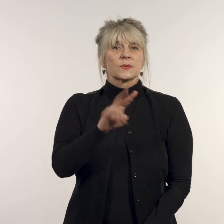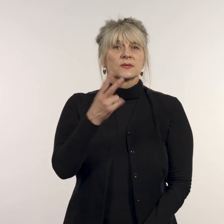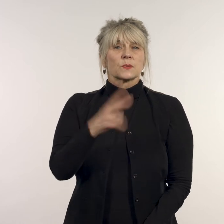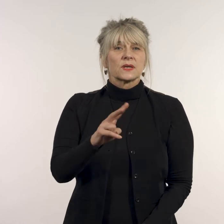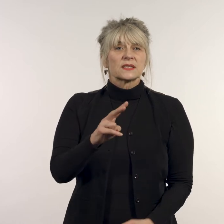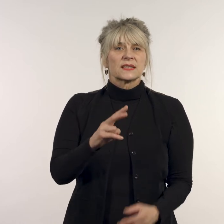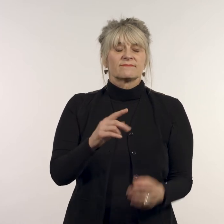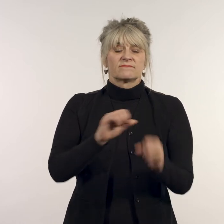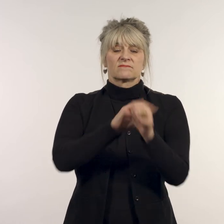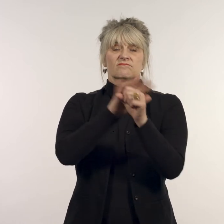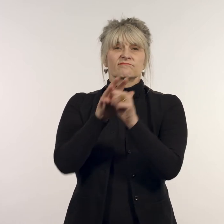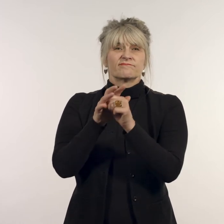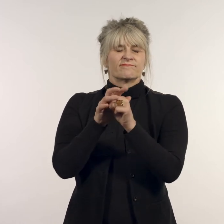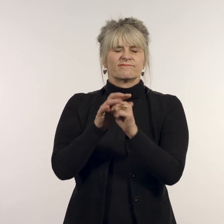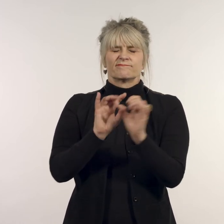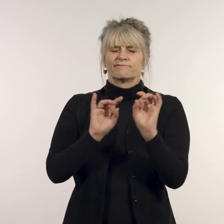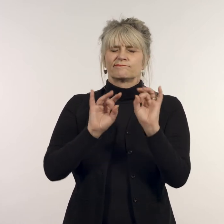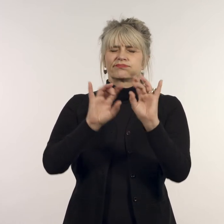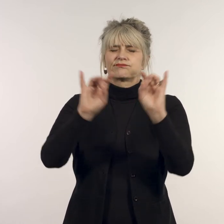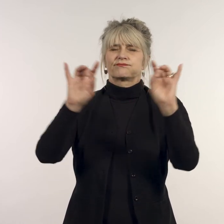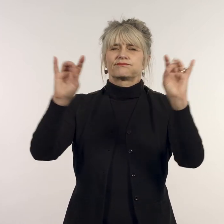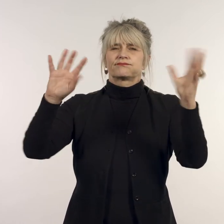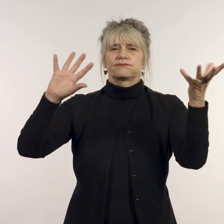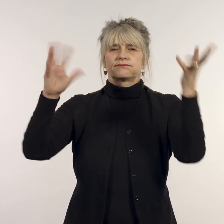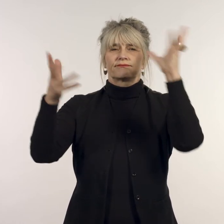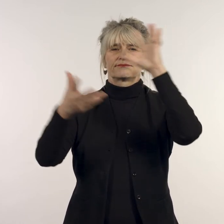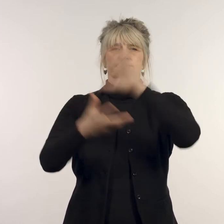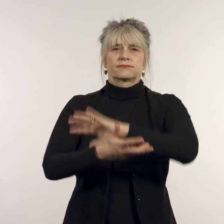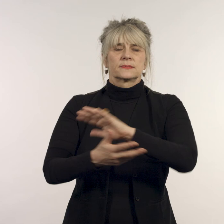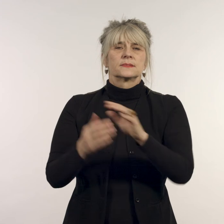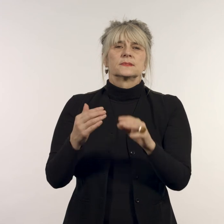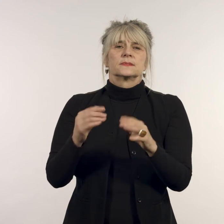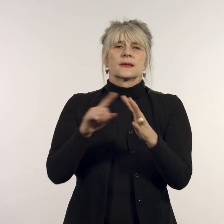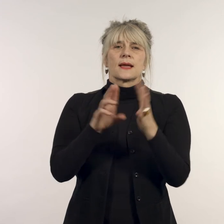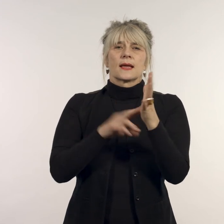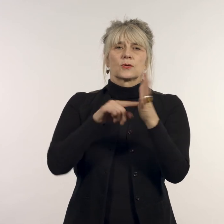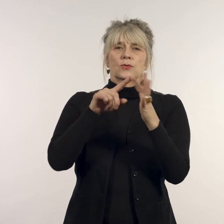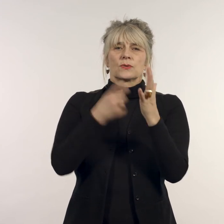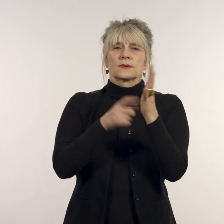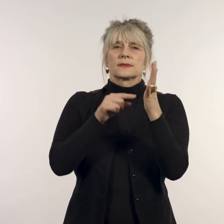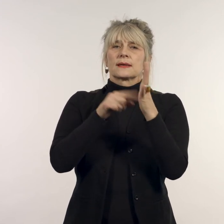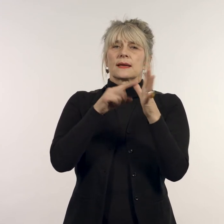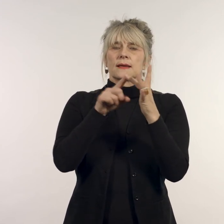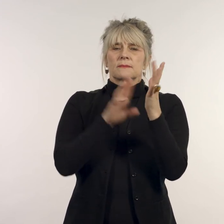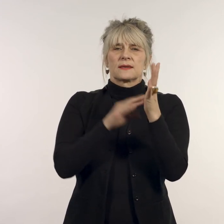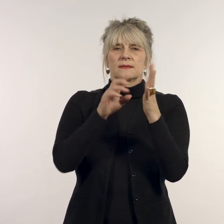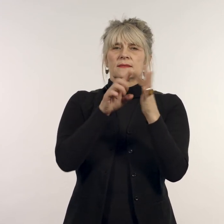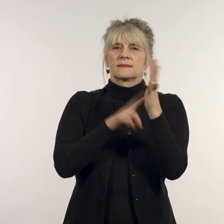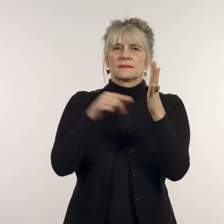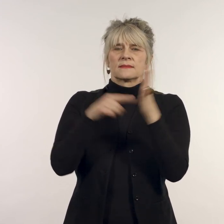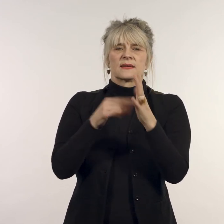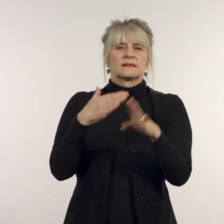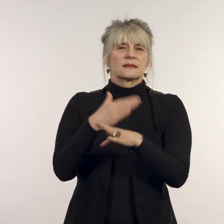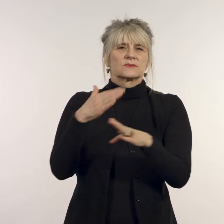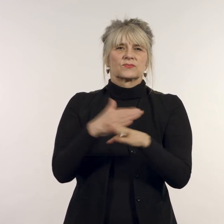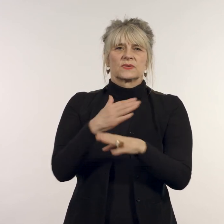‘In 2020, the pandemic decimated the entertainment industry.